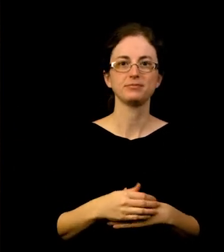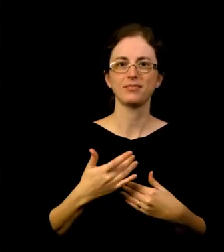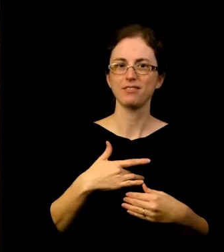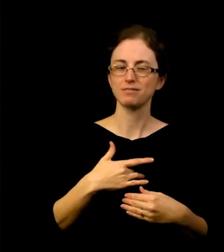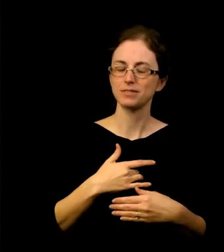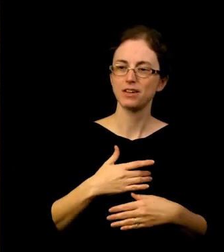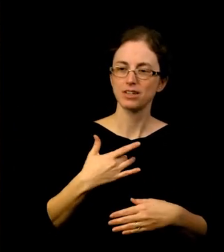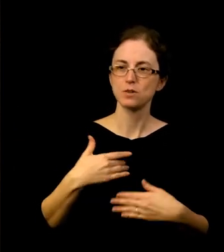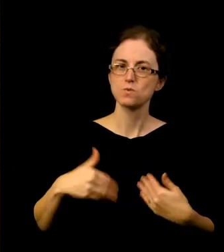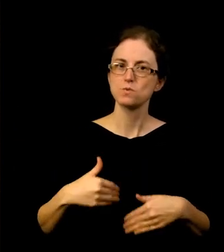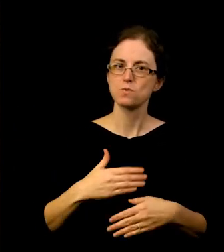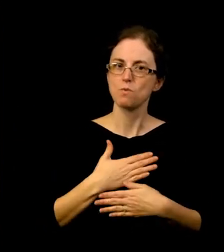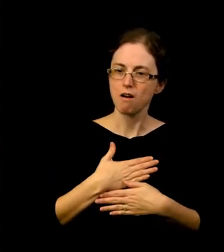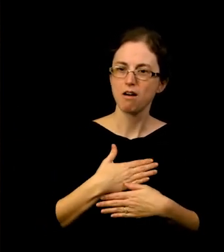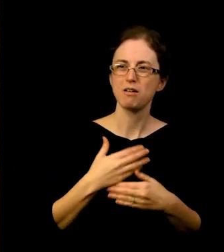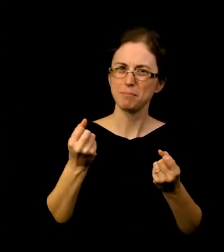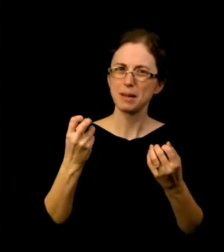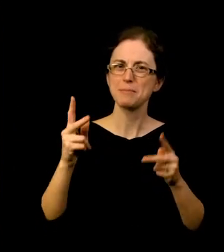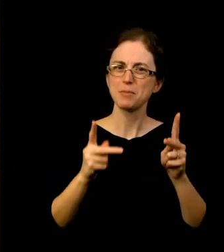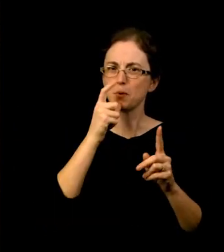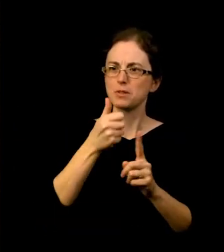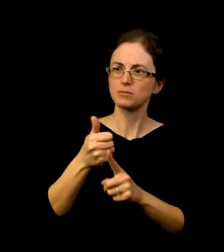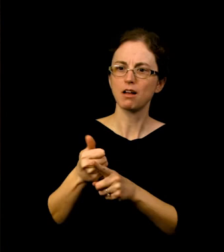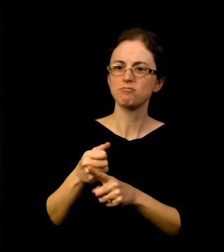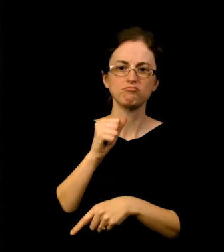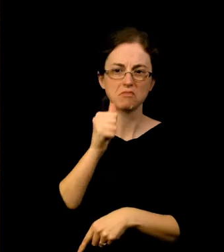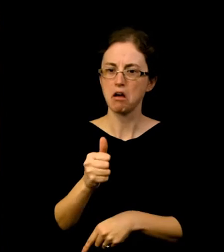visitors, indicating perhaps the Museum’s role as a place of refuge